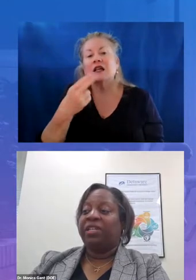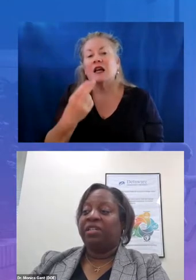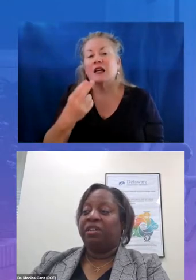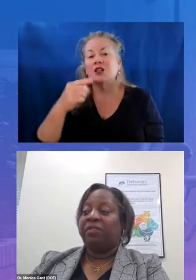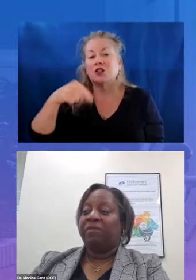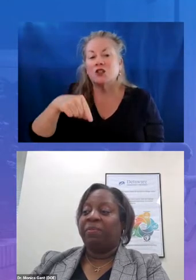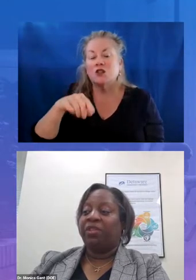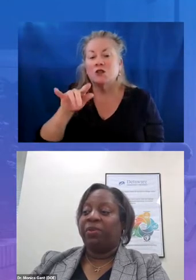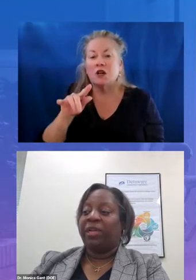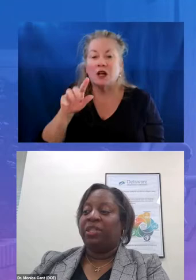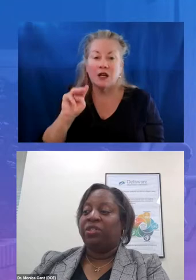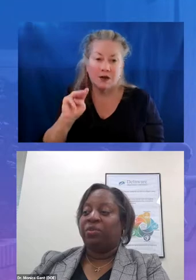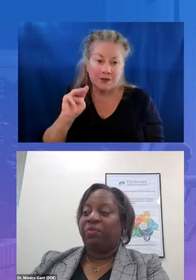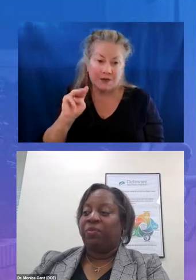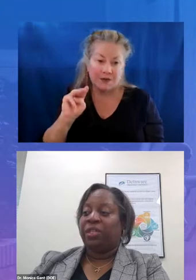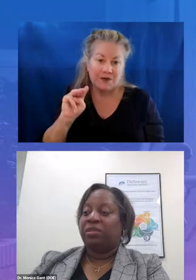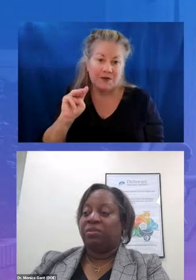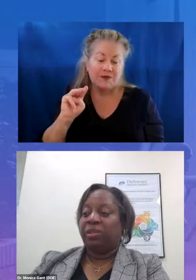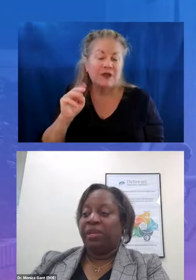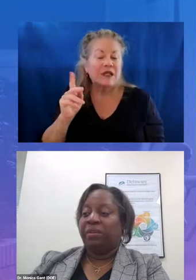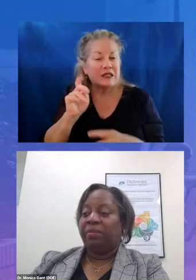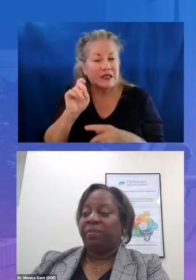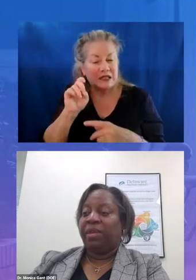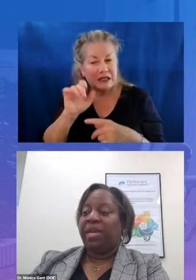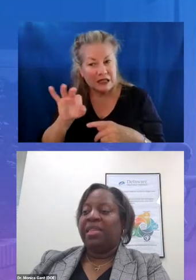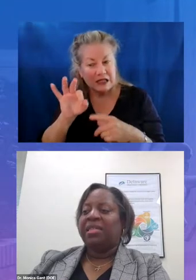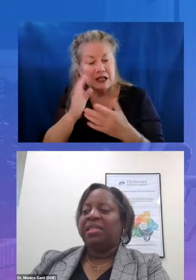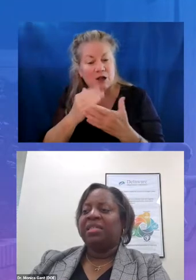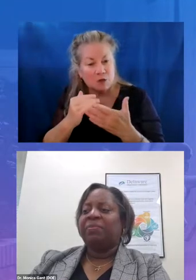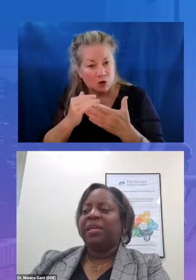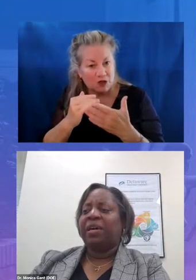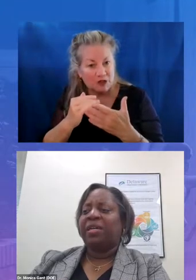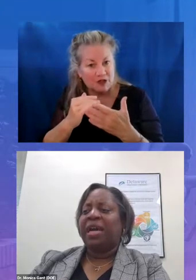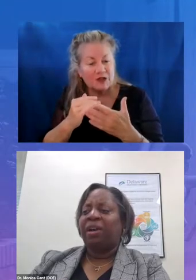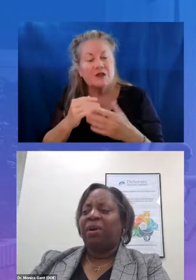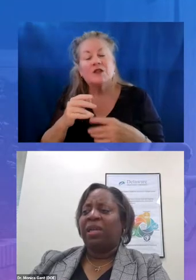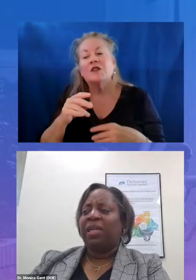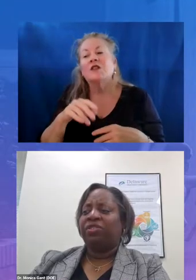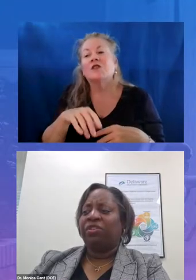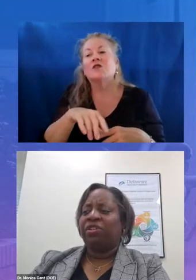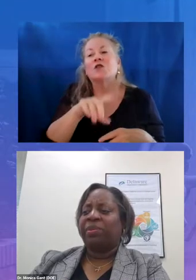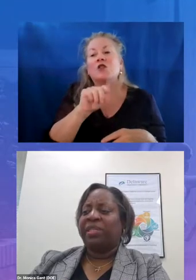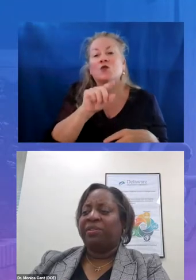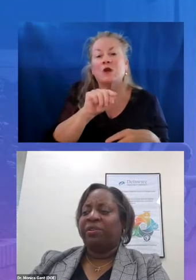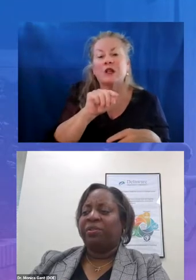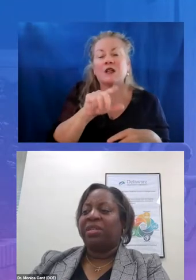learning from the 2021 school year this is because high quality instructional materials